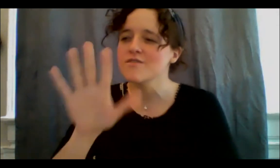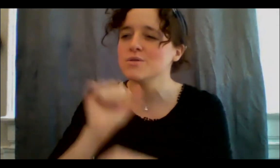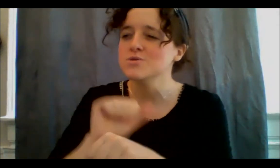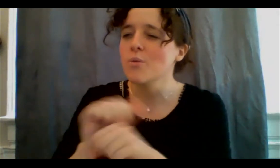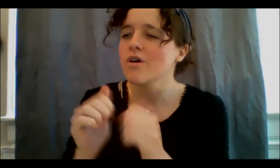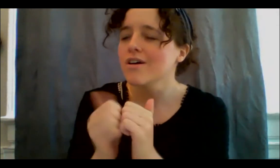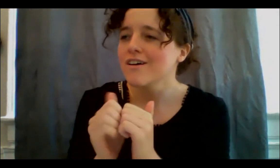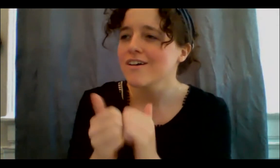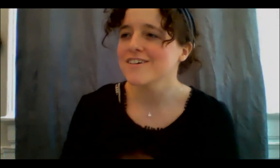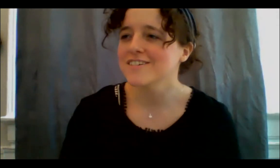Once again, thank you for being here.